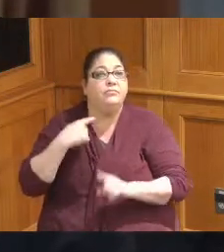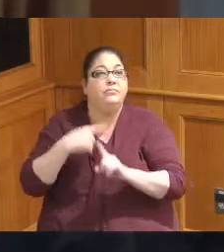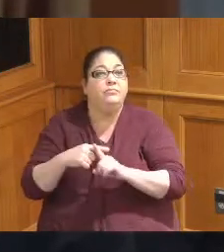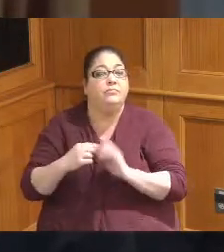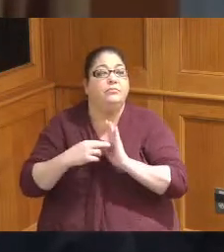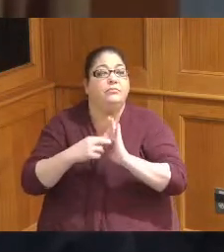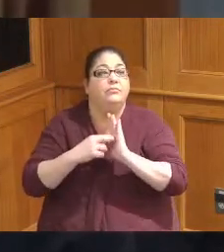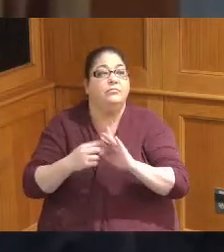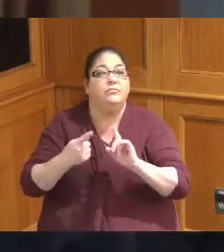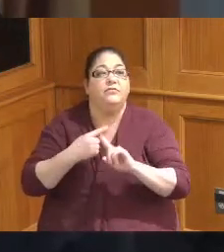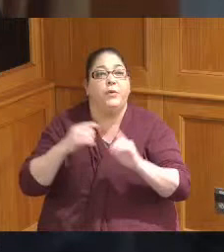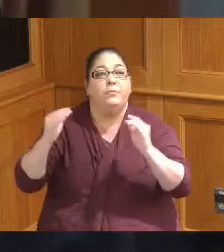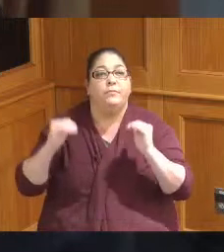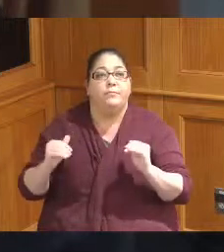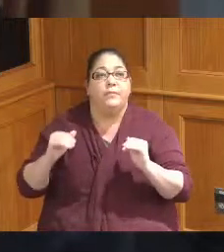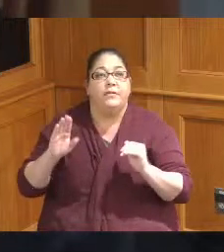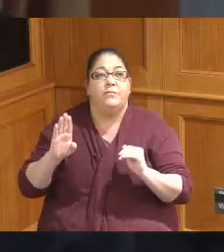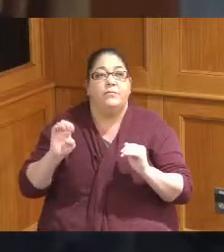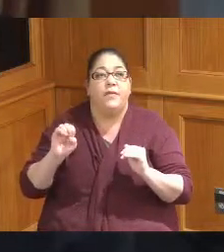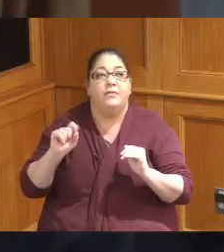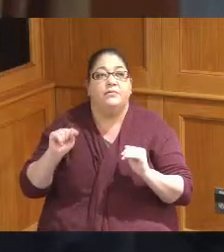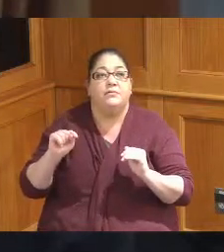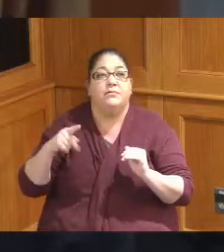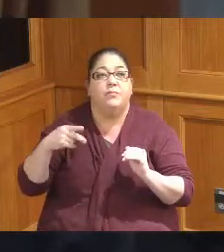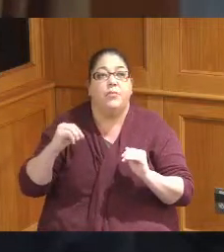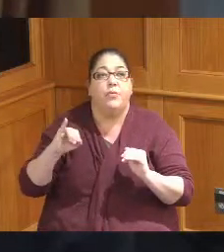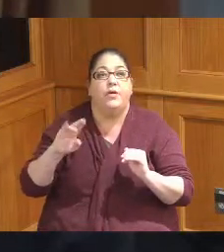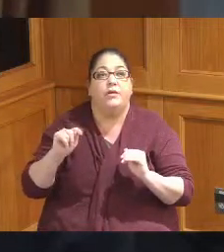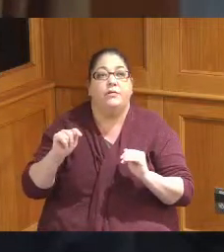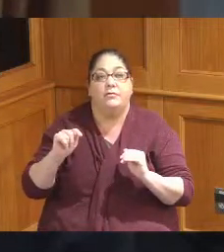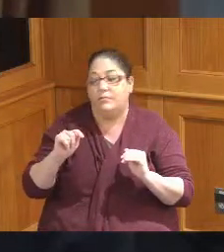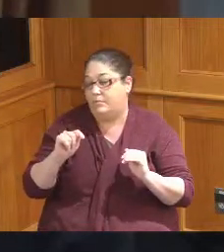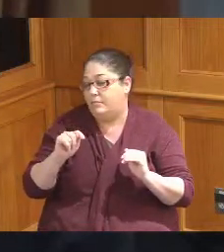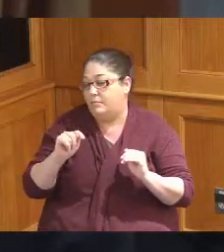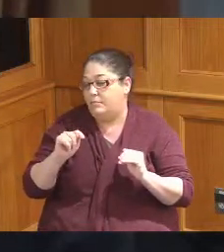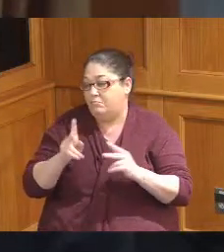from best point if there are any specific questions for either of those two programs